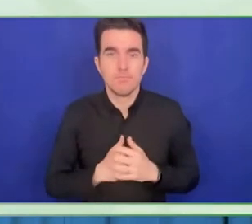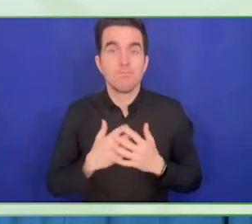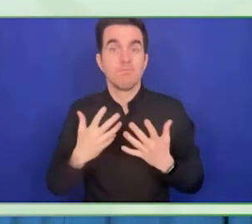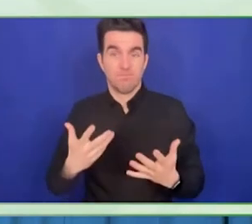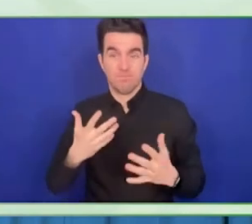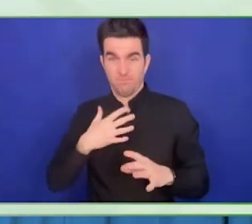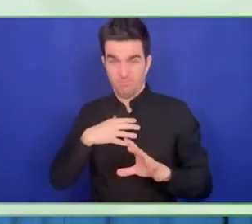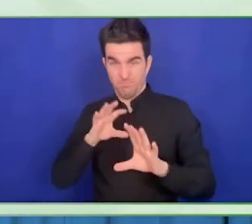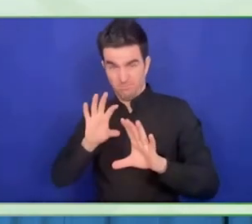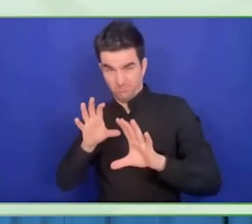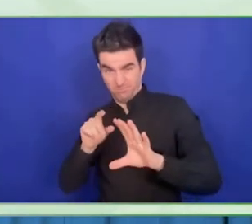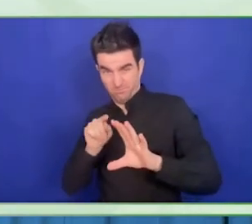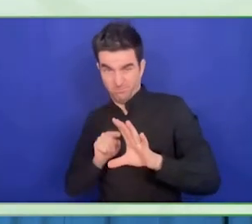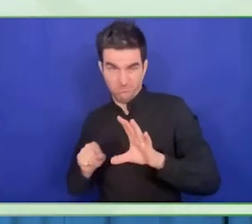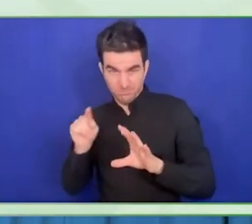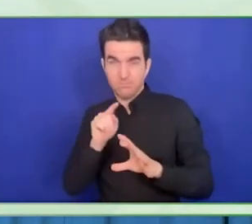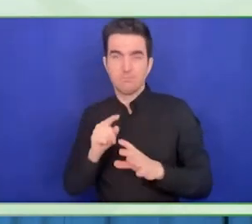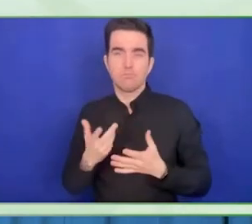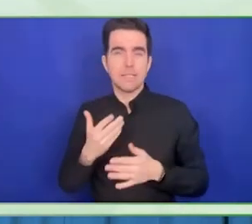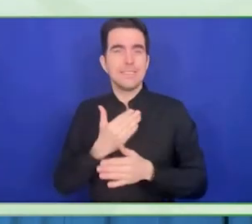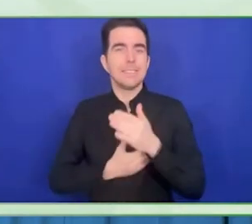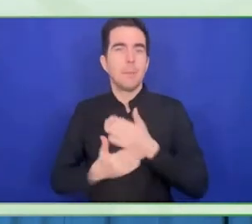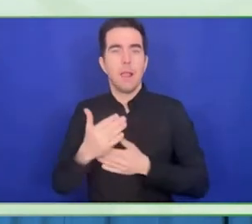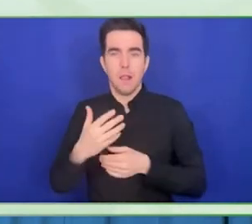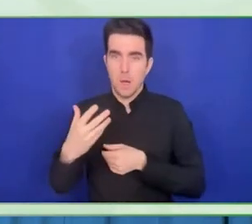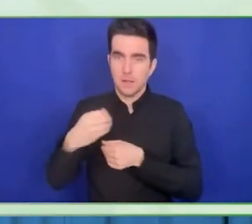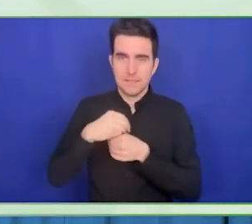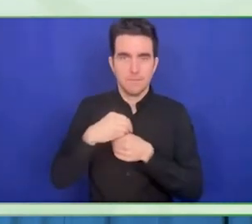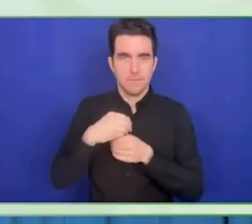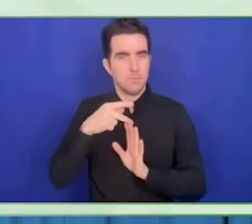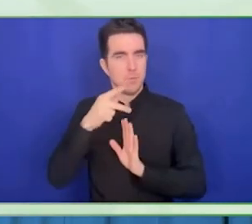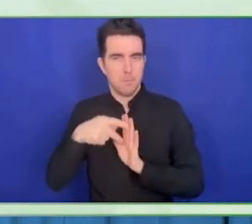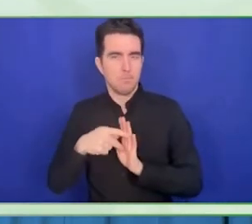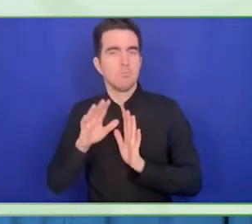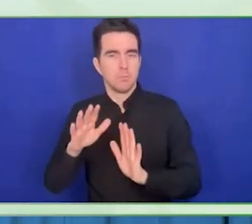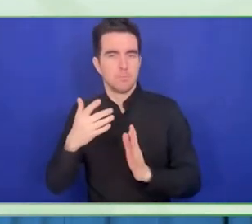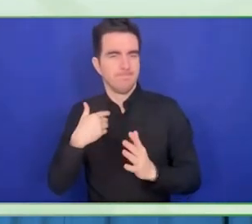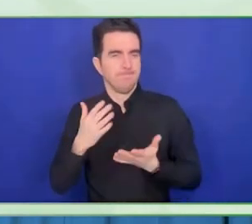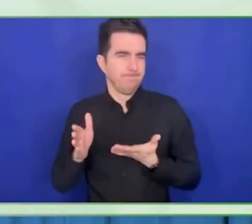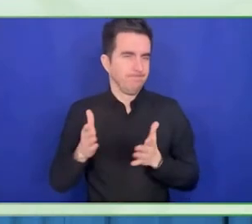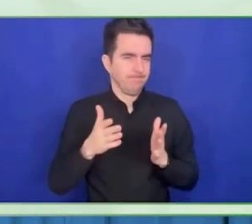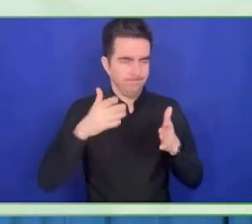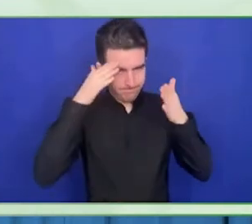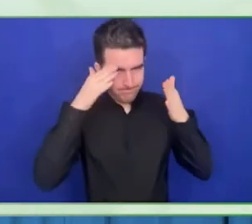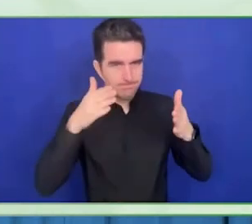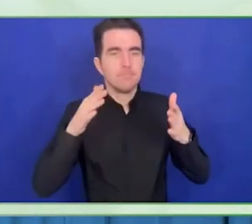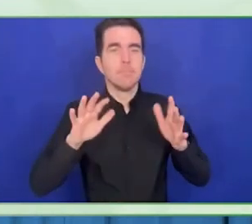The first one is the prosthetics and orthotics programme, we call it's the appeal programme.